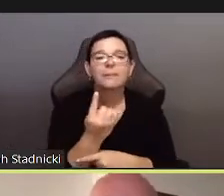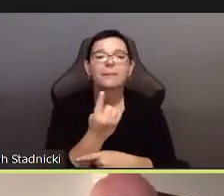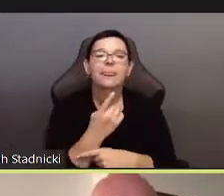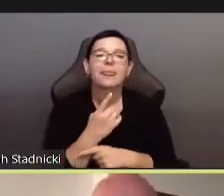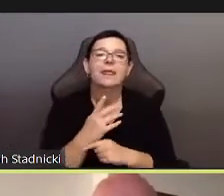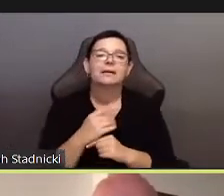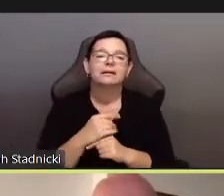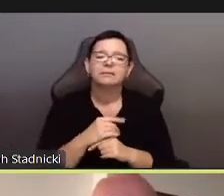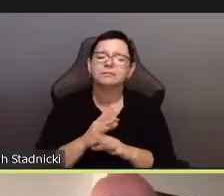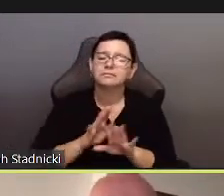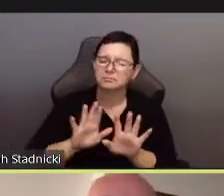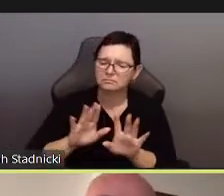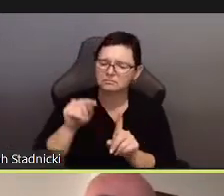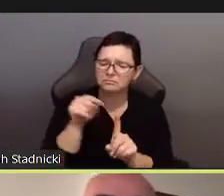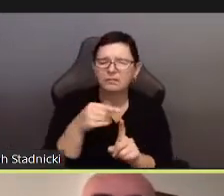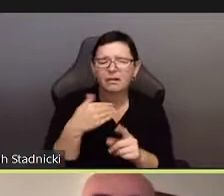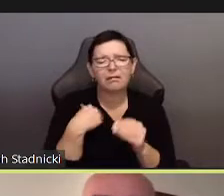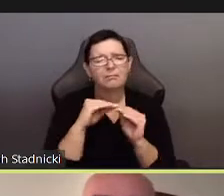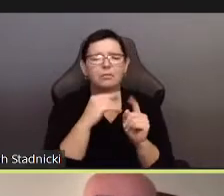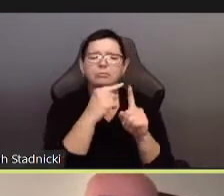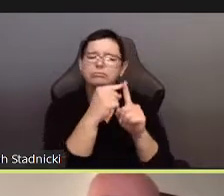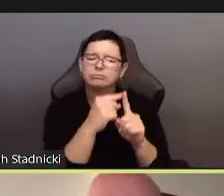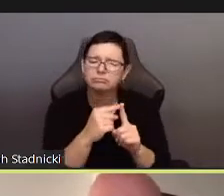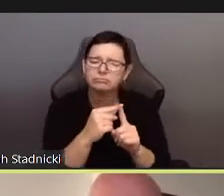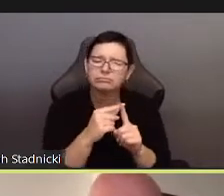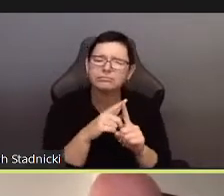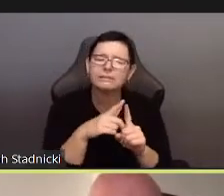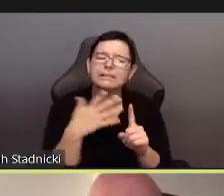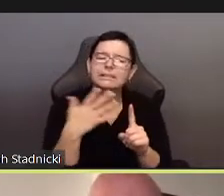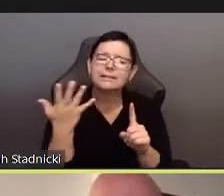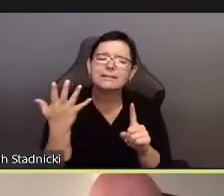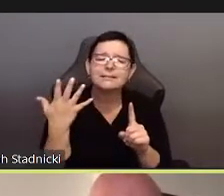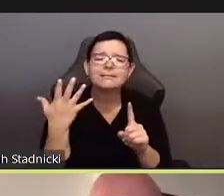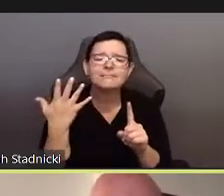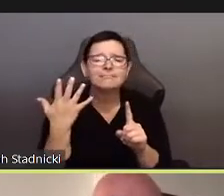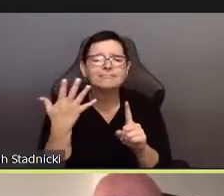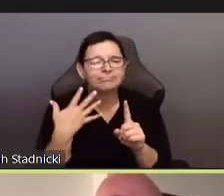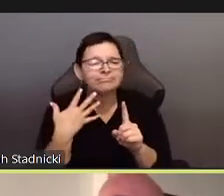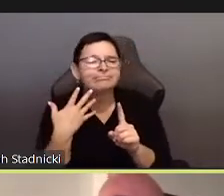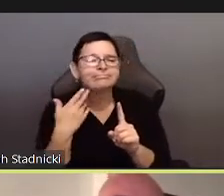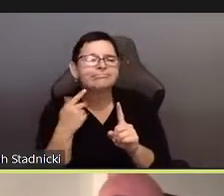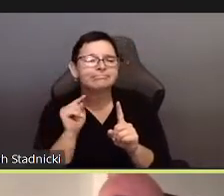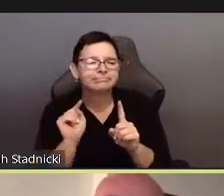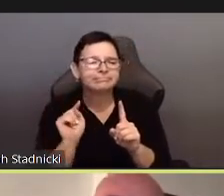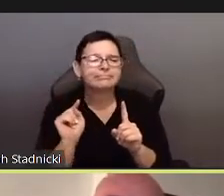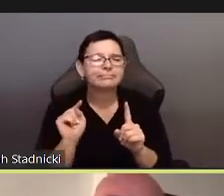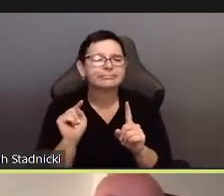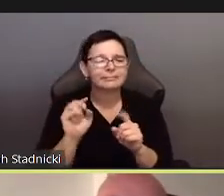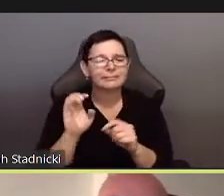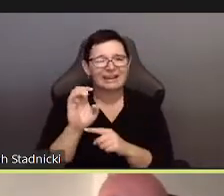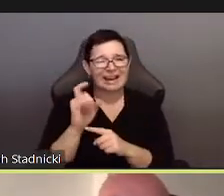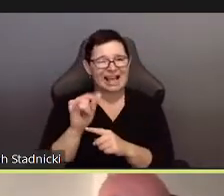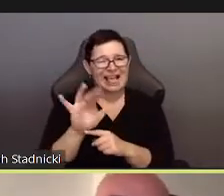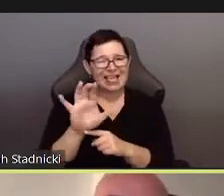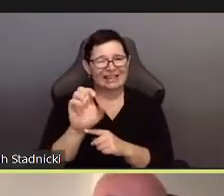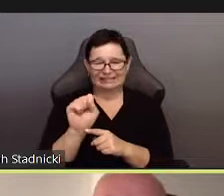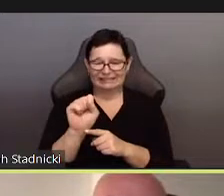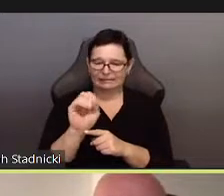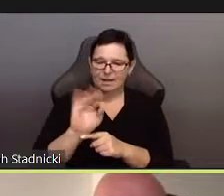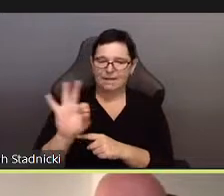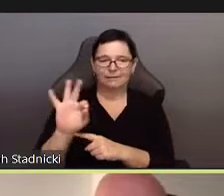This is the position and action of the tragic hero.